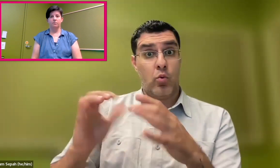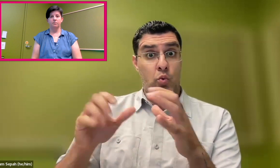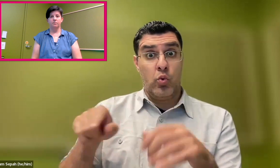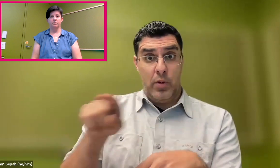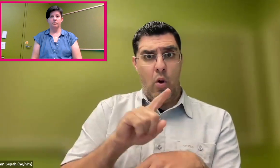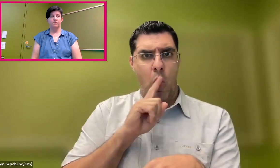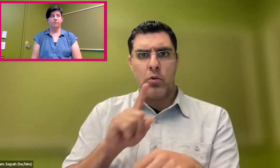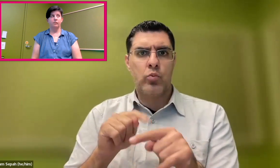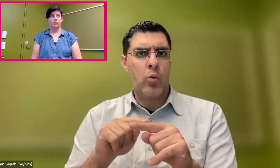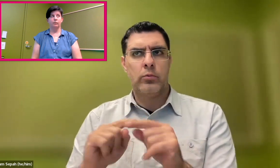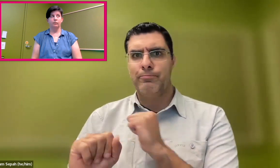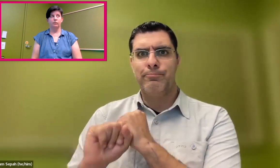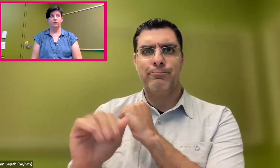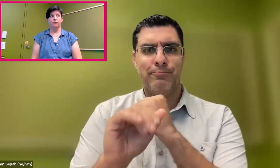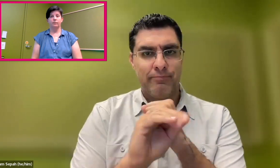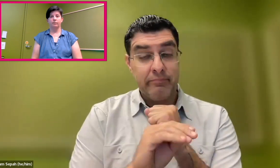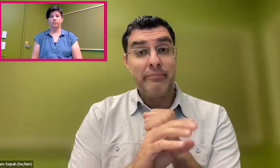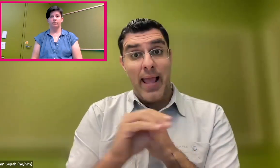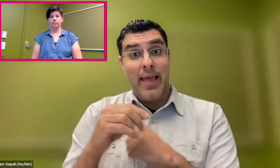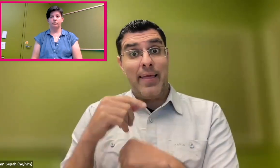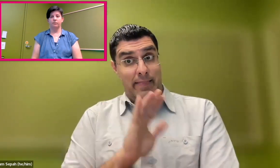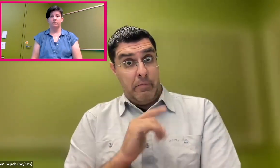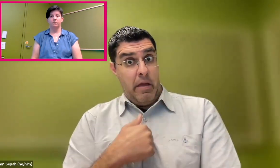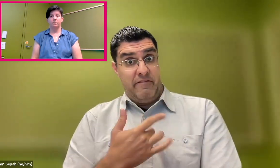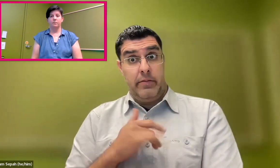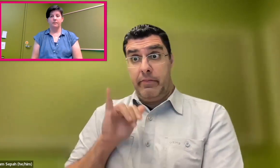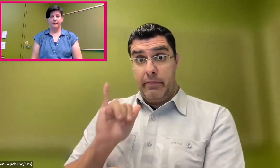So those groups are trying to get the word out.